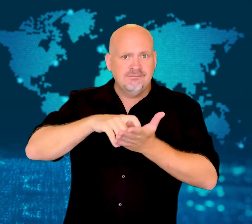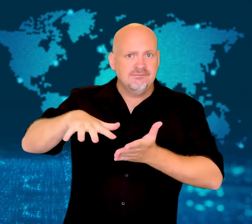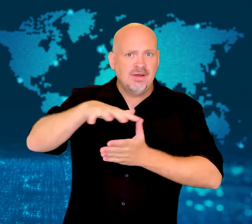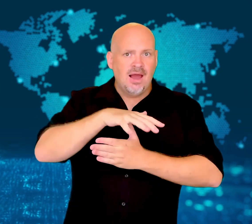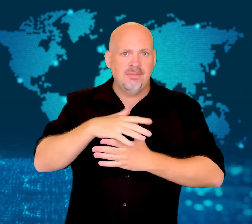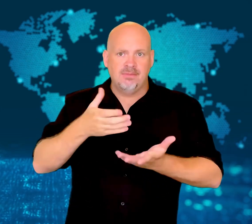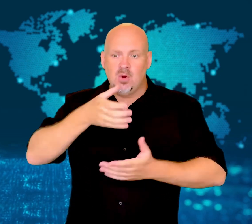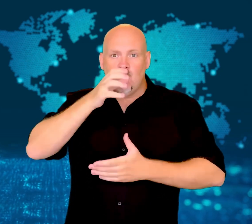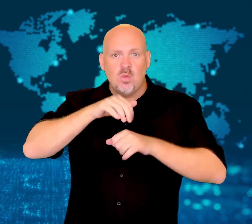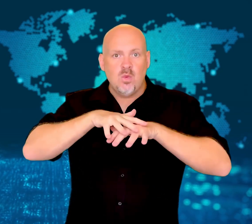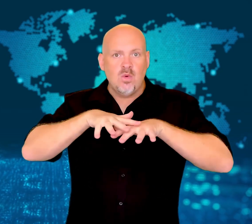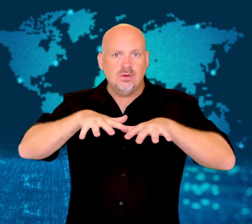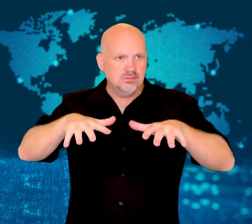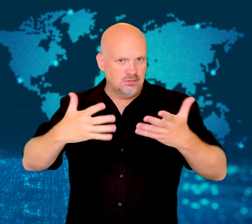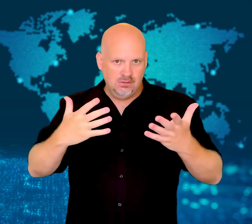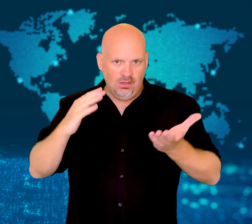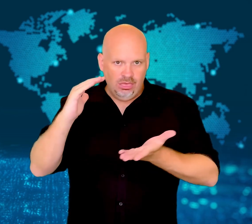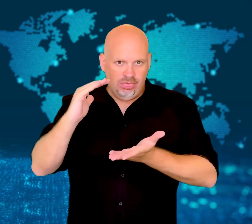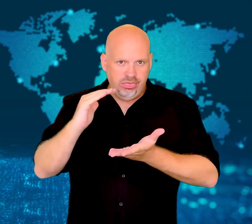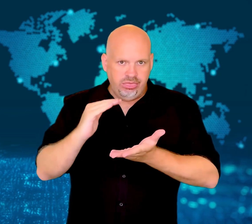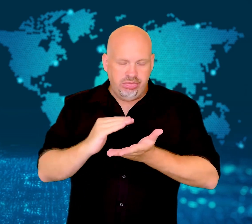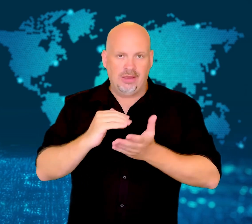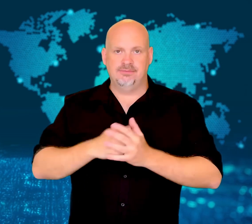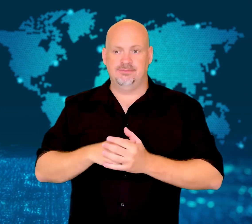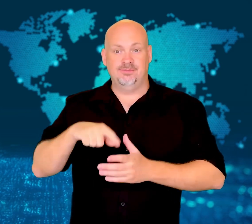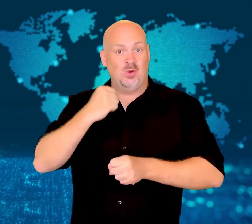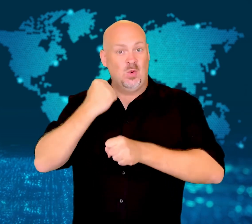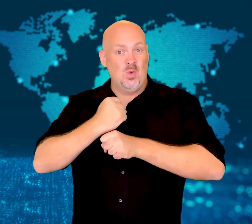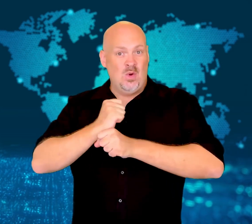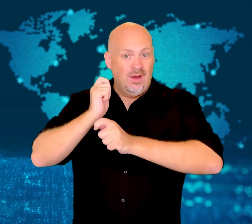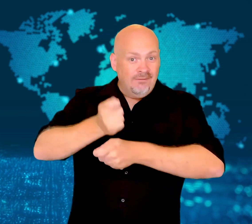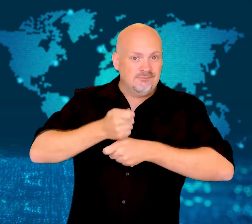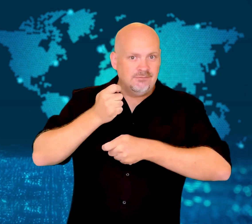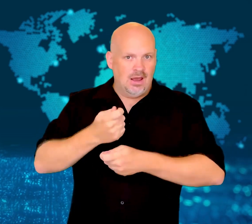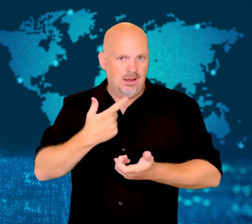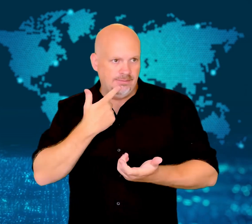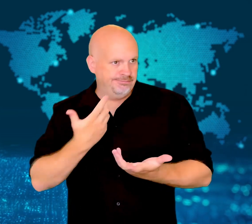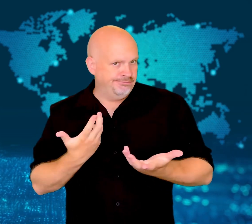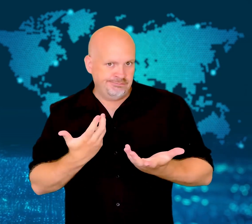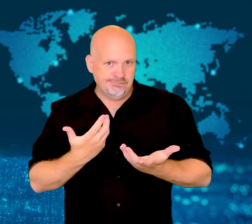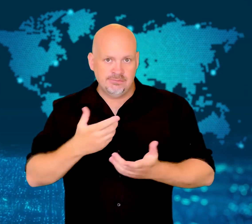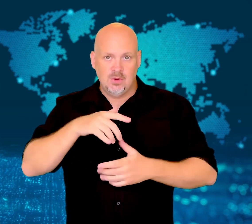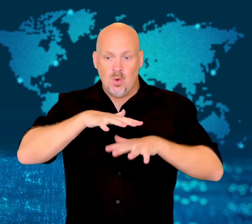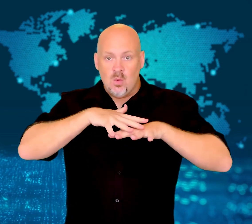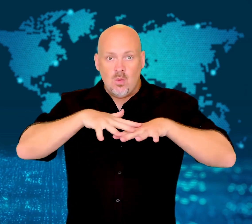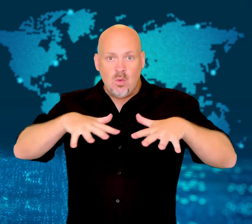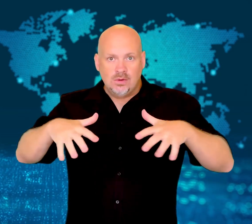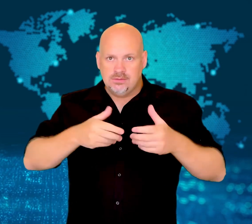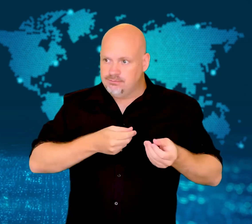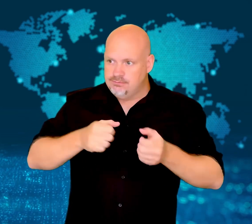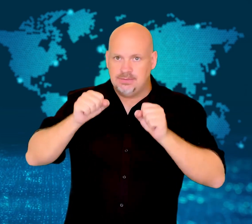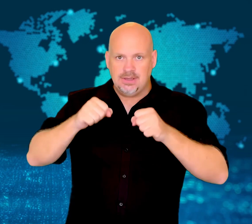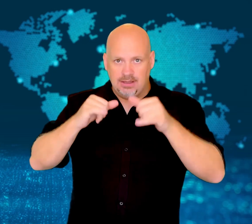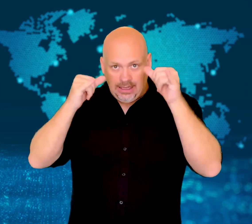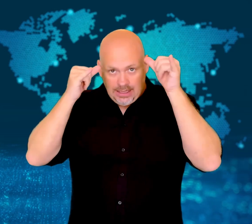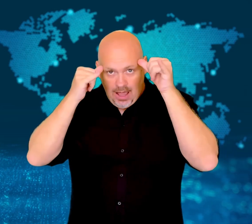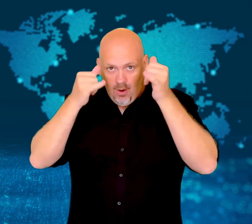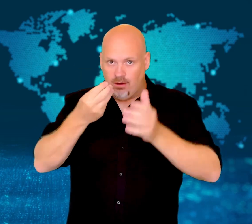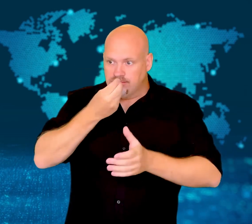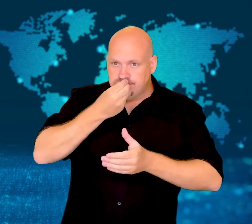the irrigation of rice paddies, grazing lands, and livestock farmers.